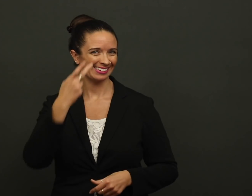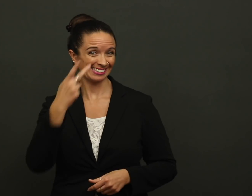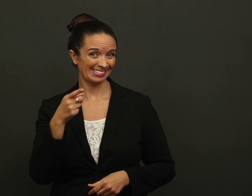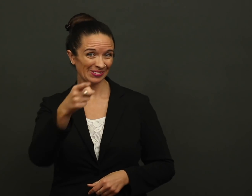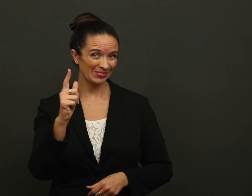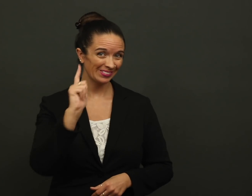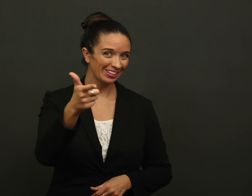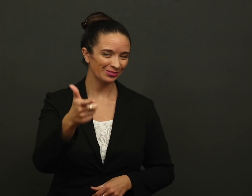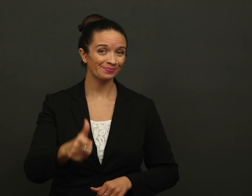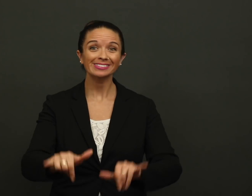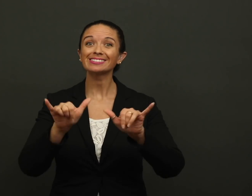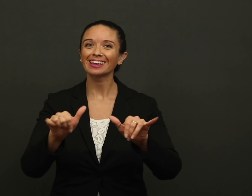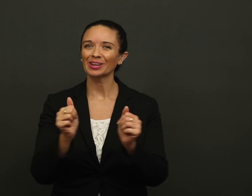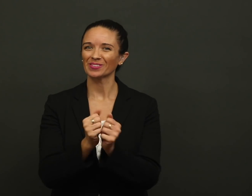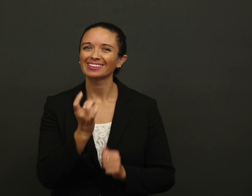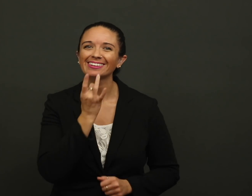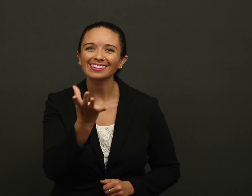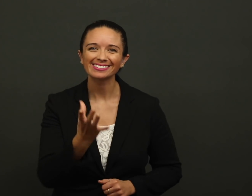Have a great weekend and see you later. Stay with the light.